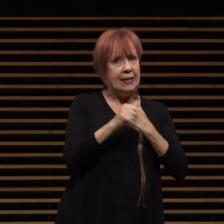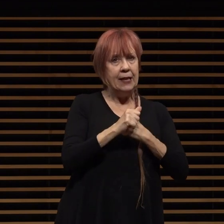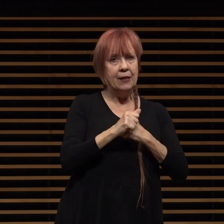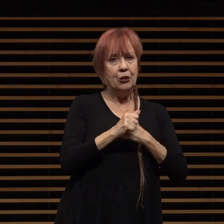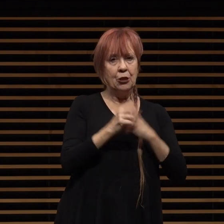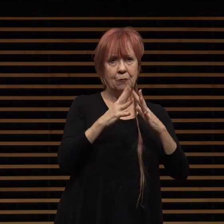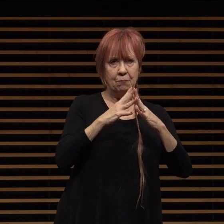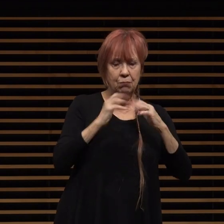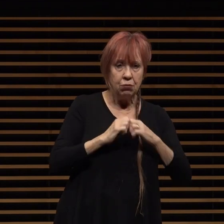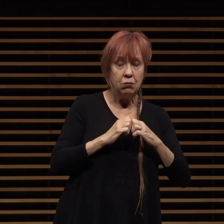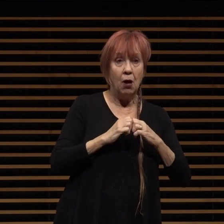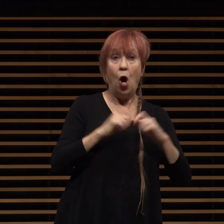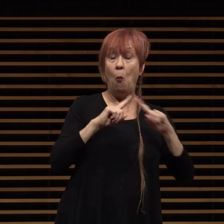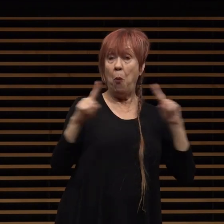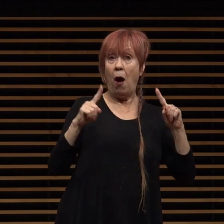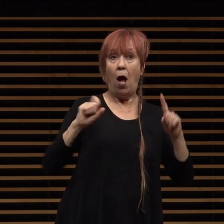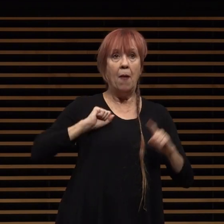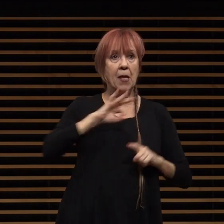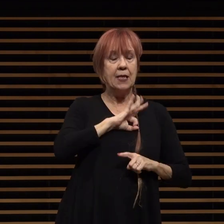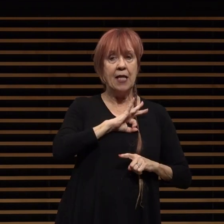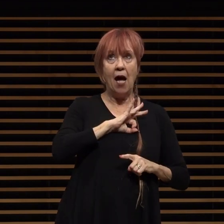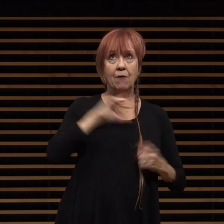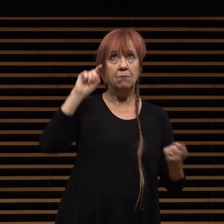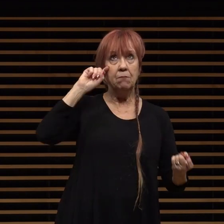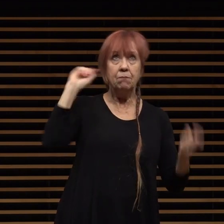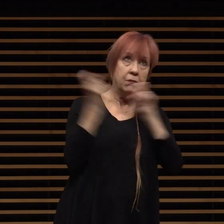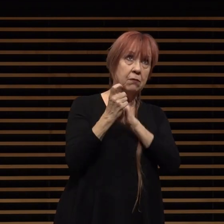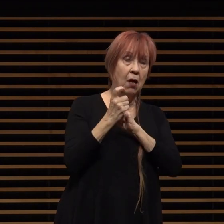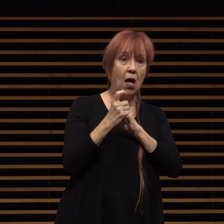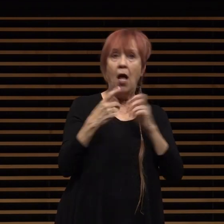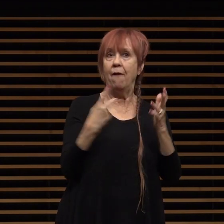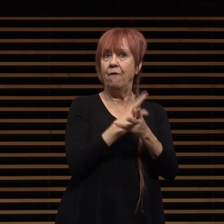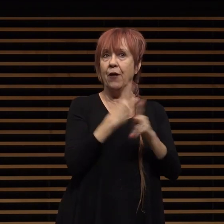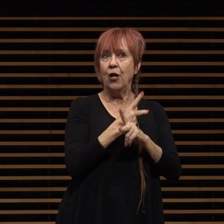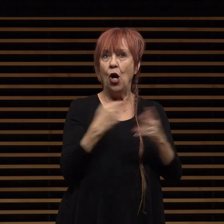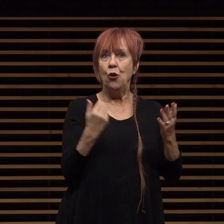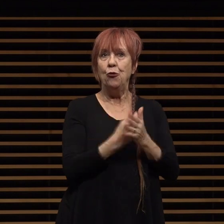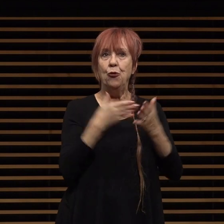pivoted creatively and found new ways of